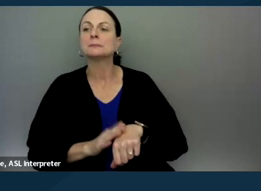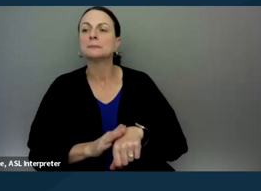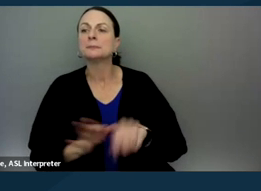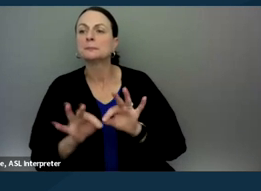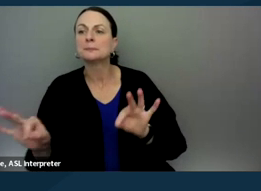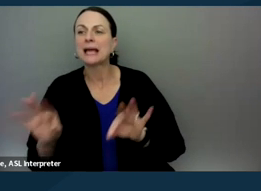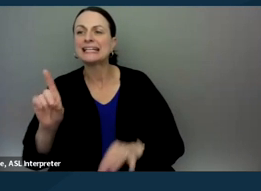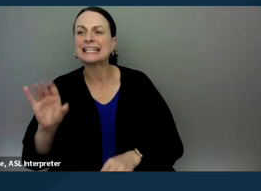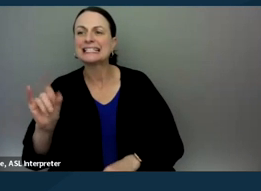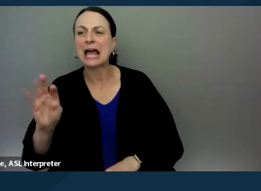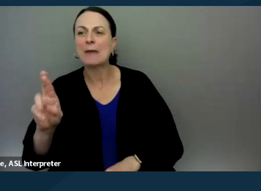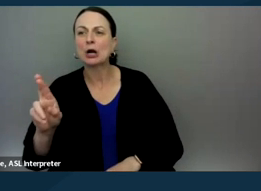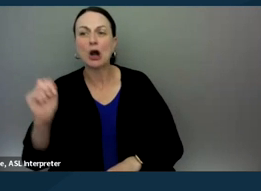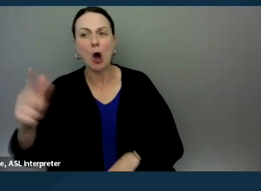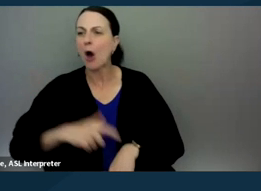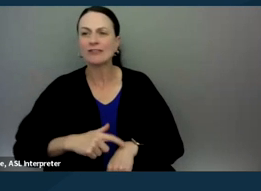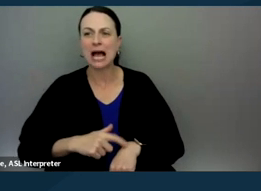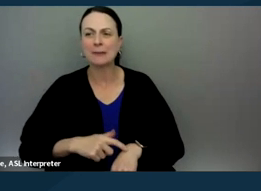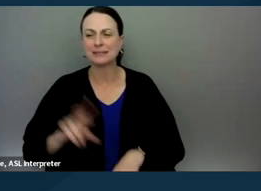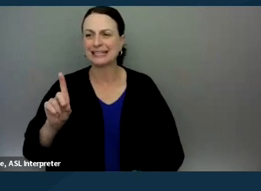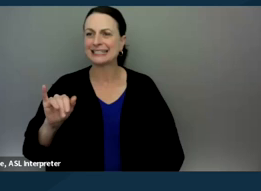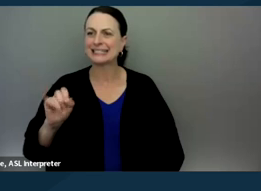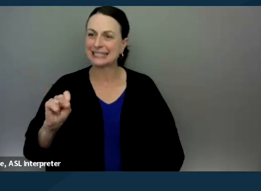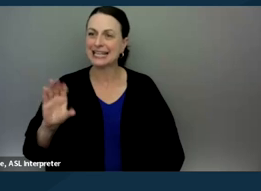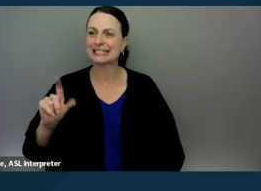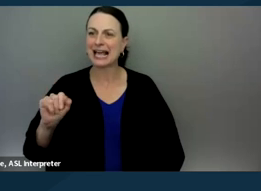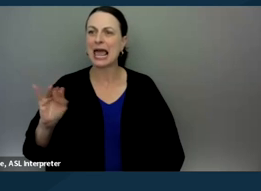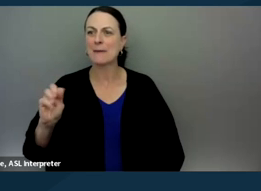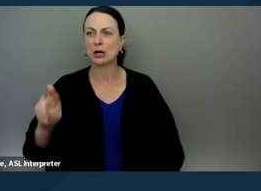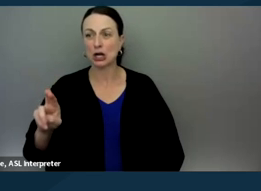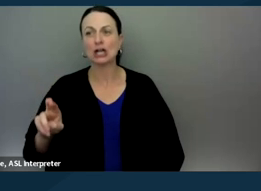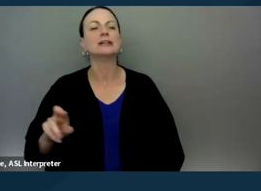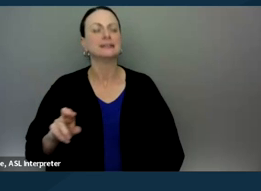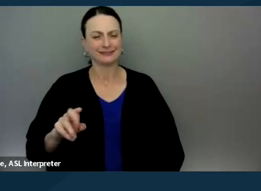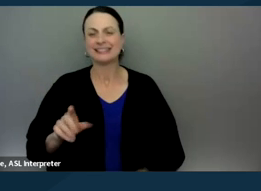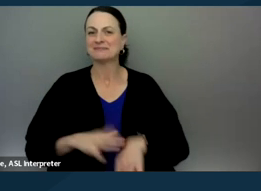This is an unauthorized practice of law training and this is the easiest way